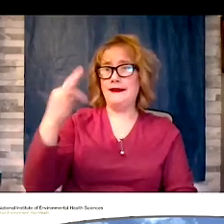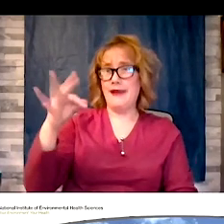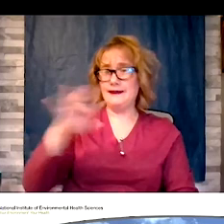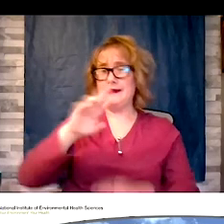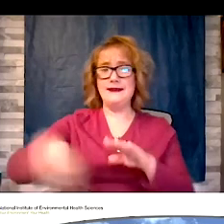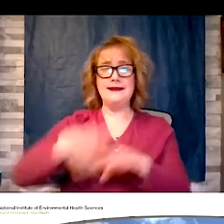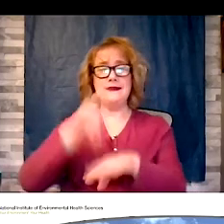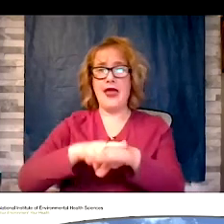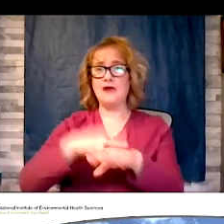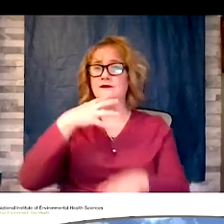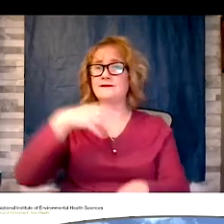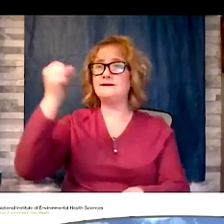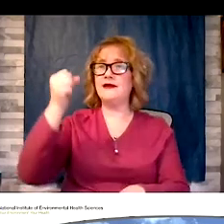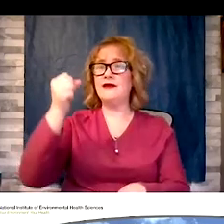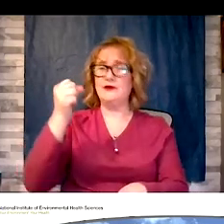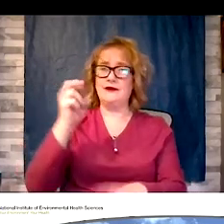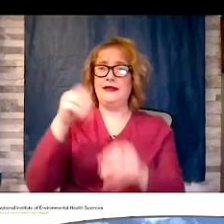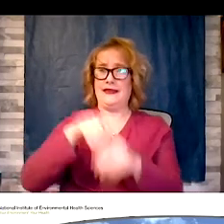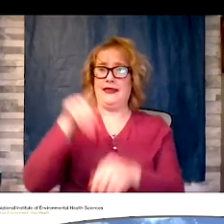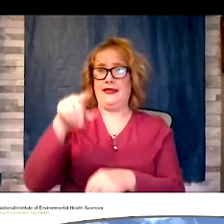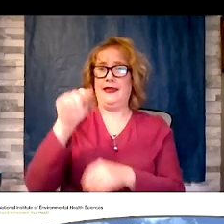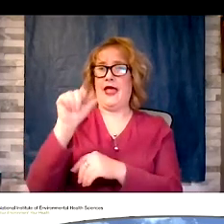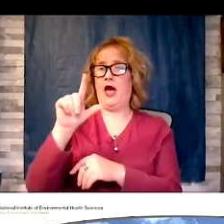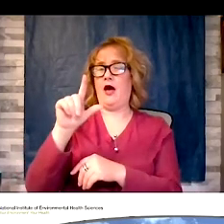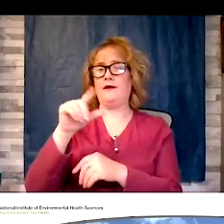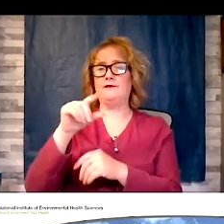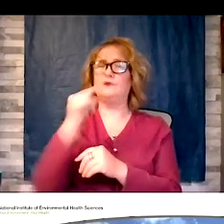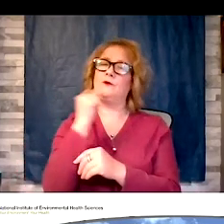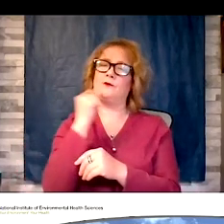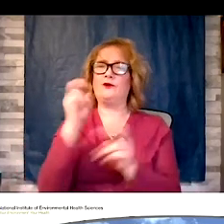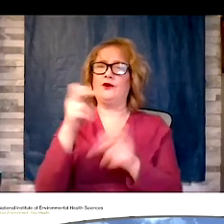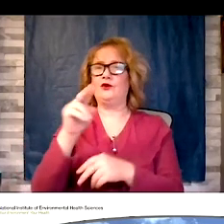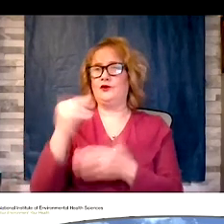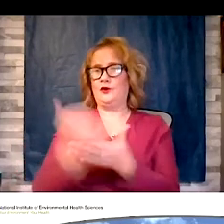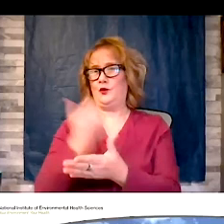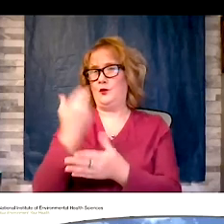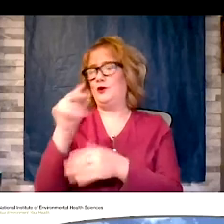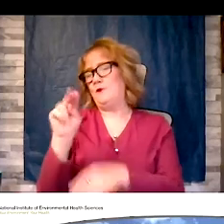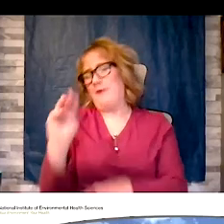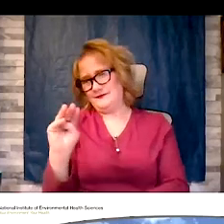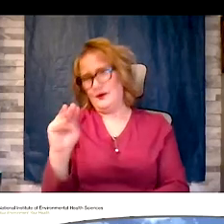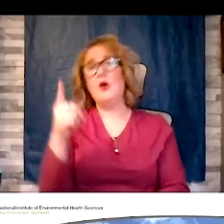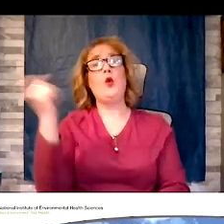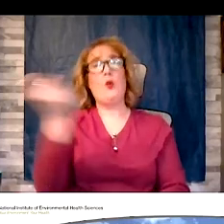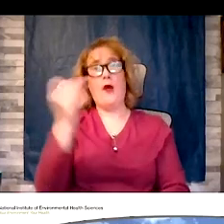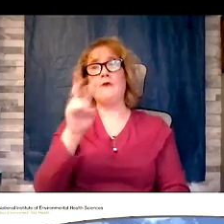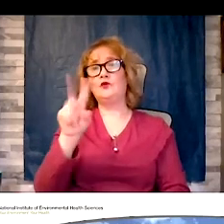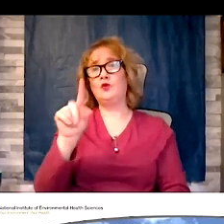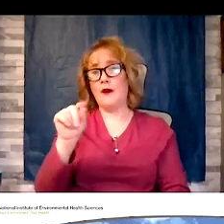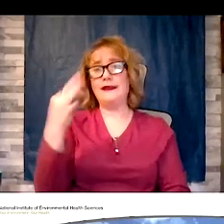Albuquerque, New Mexico. She's also the winner of the 2019 North Carolina state senior